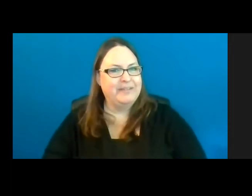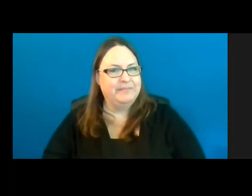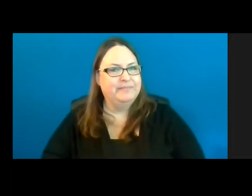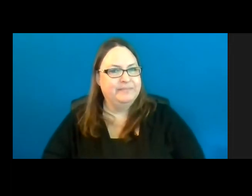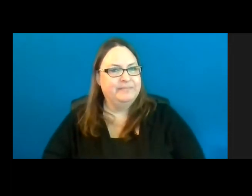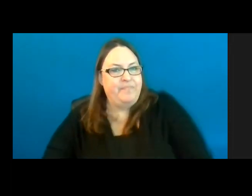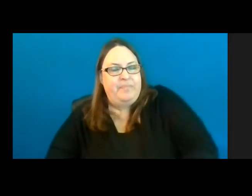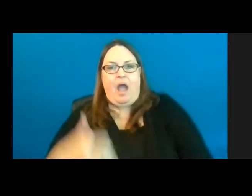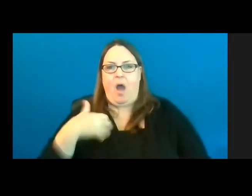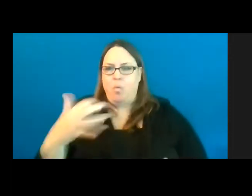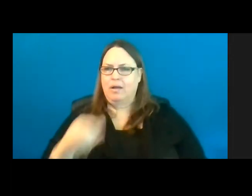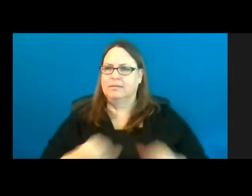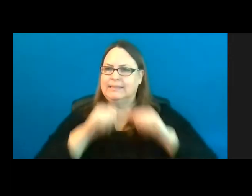I want to continue to be able to do this.